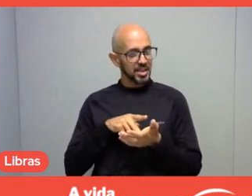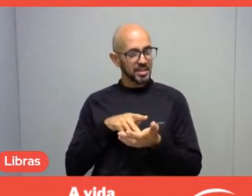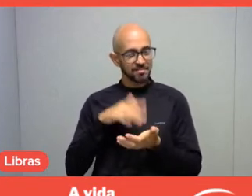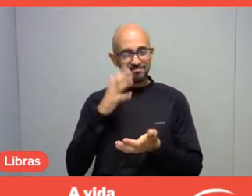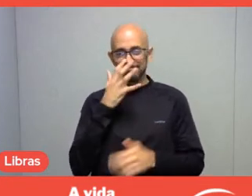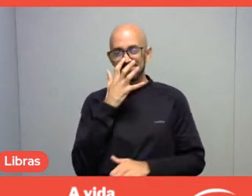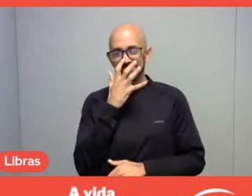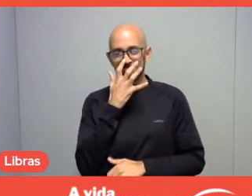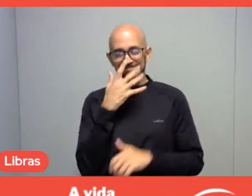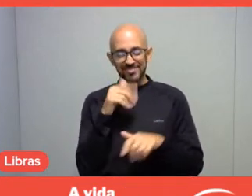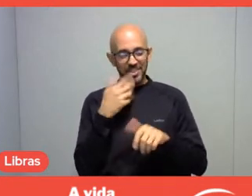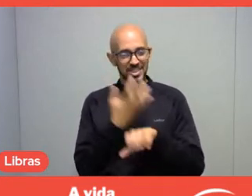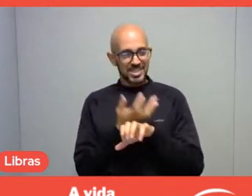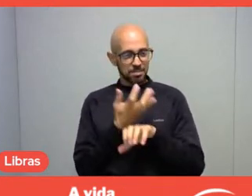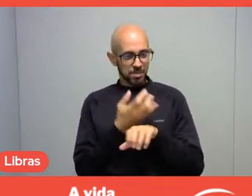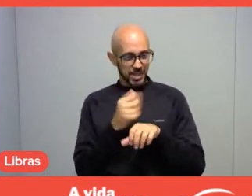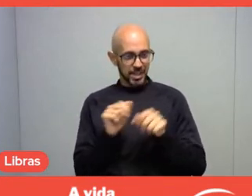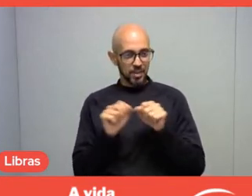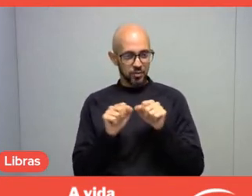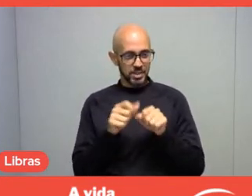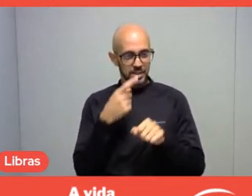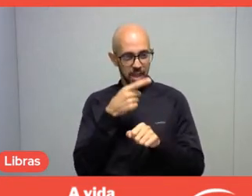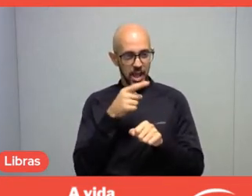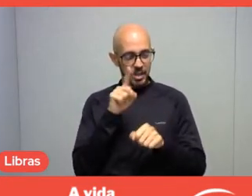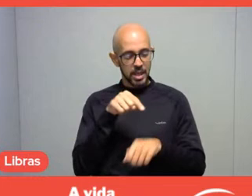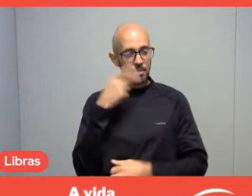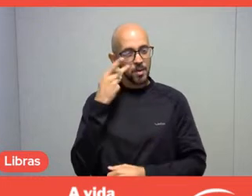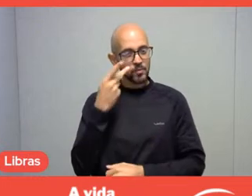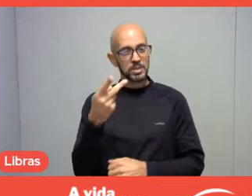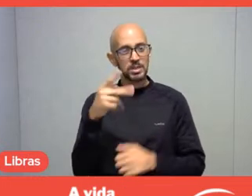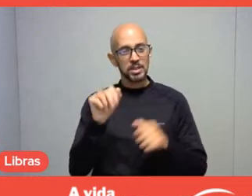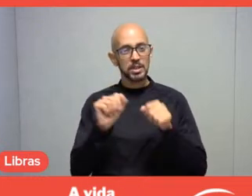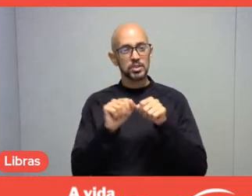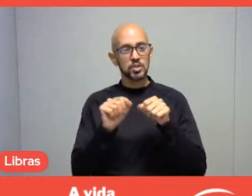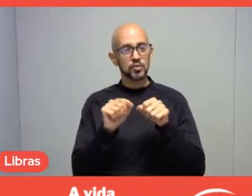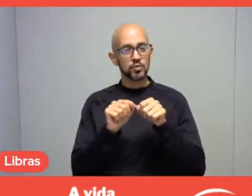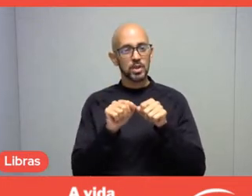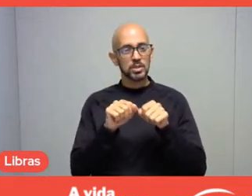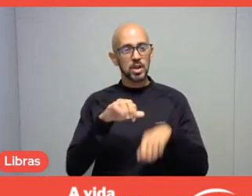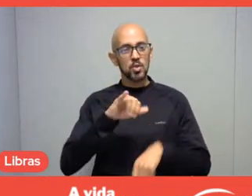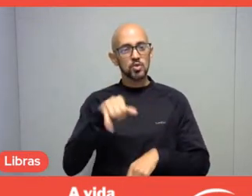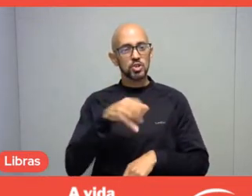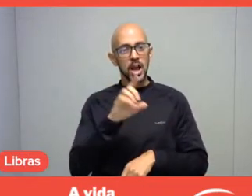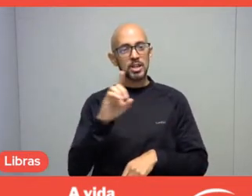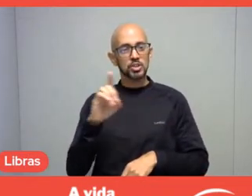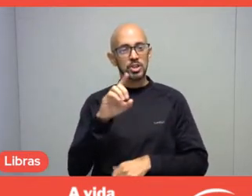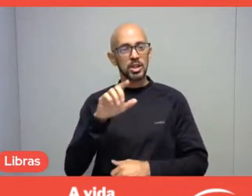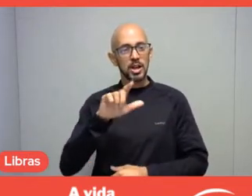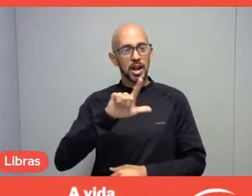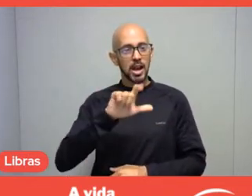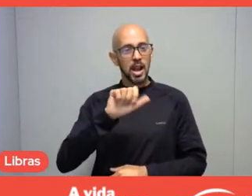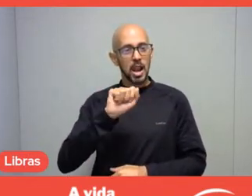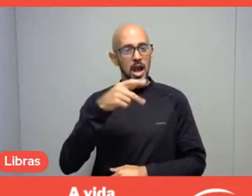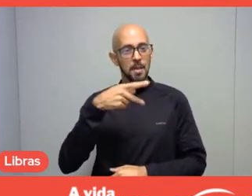which was a visit we made to Jardim Lapenna, which is a peripheral area of São Paulo city,